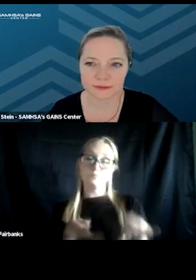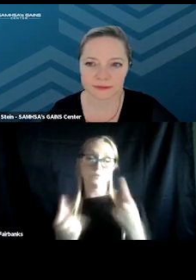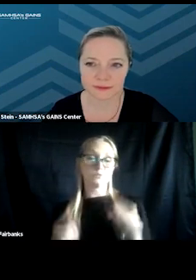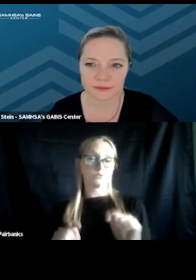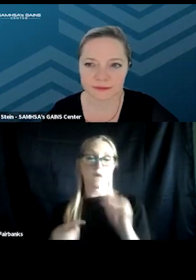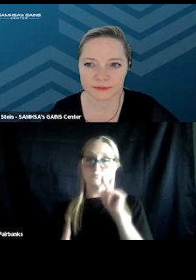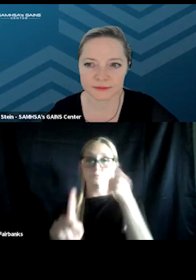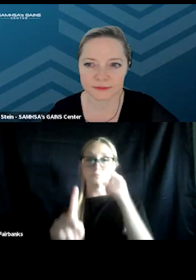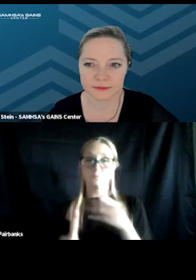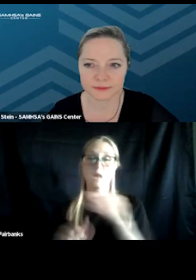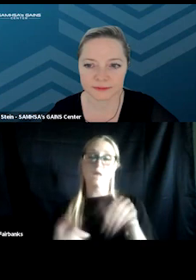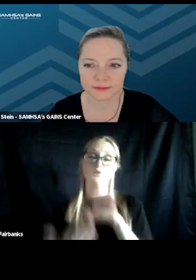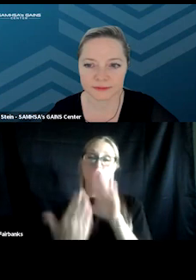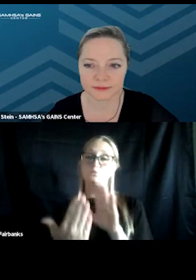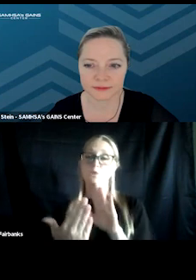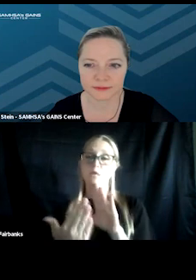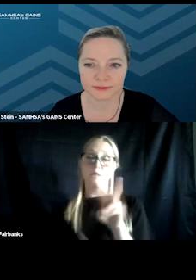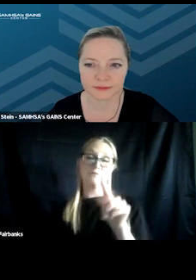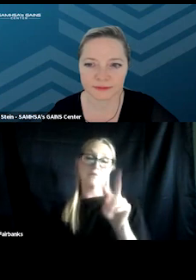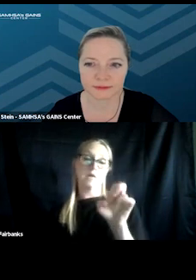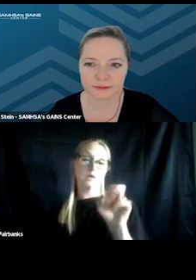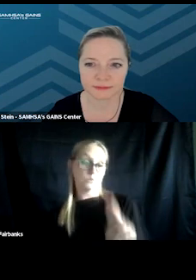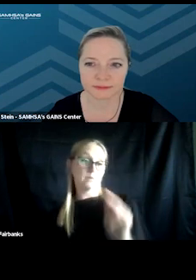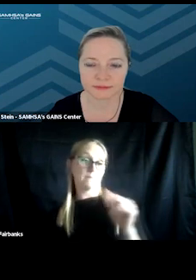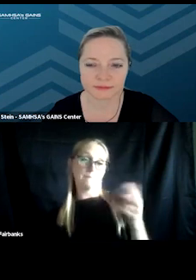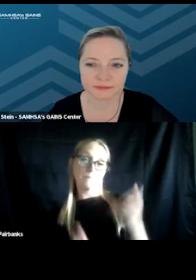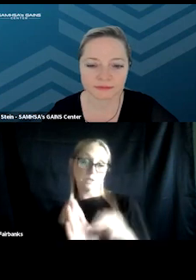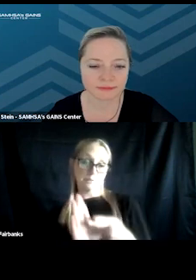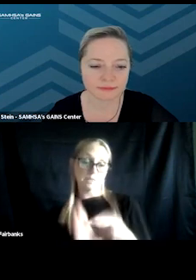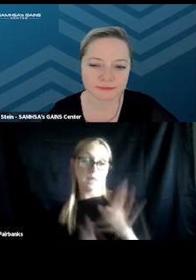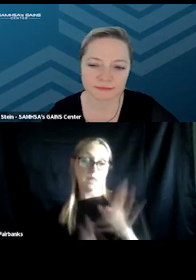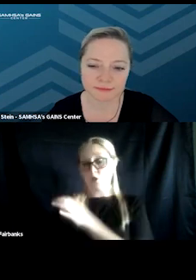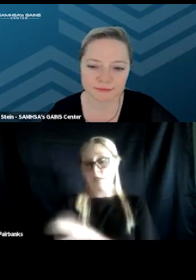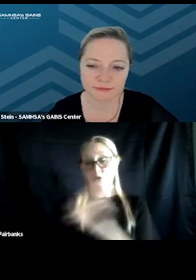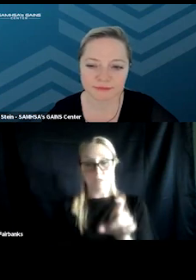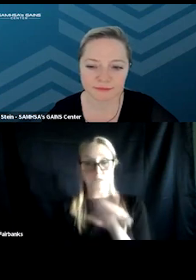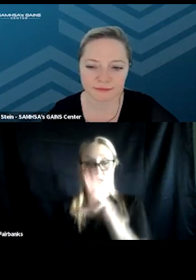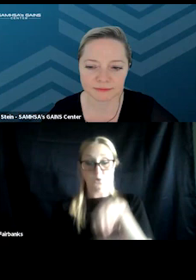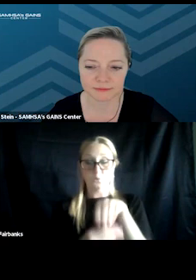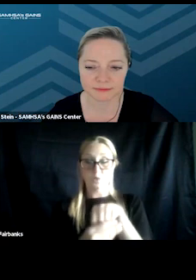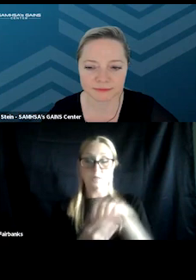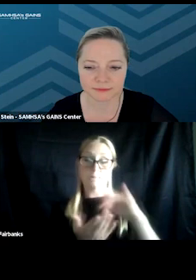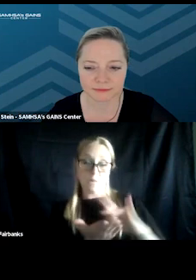and addressing veteran participants clinical needs, including medical, behavioral, health, and trauma.